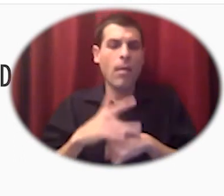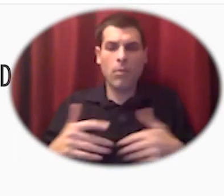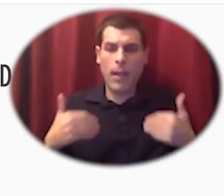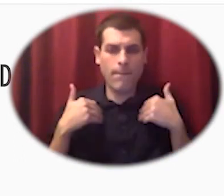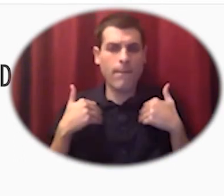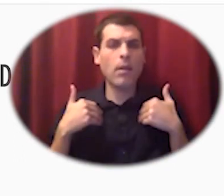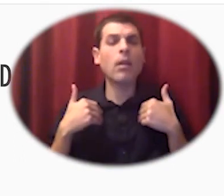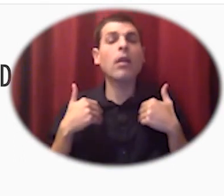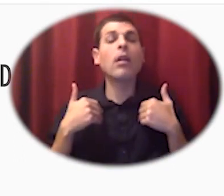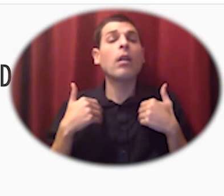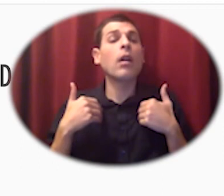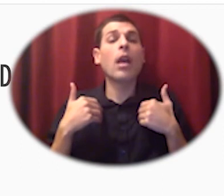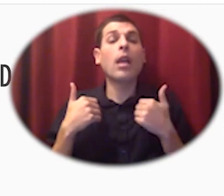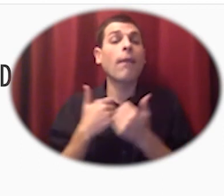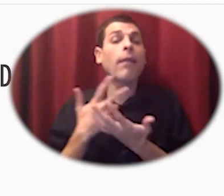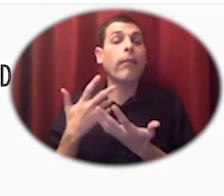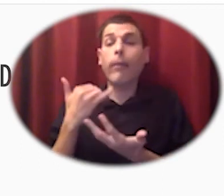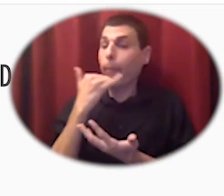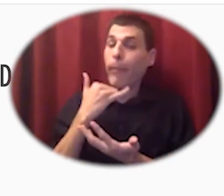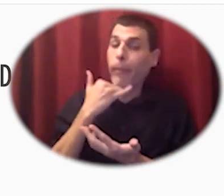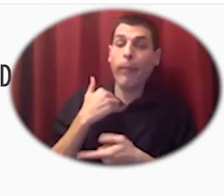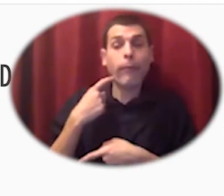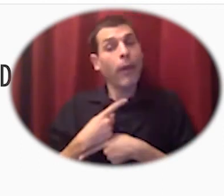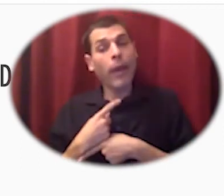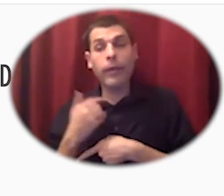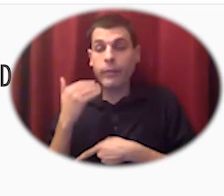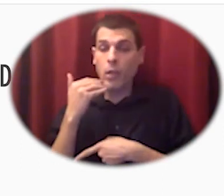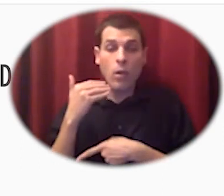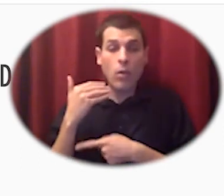what they've learned from the example of even Fannie Lou Hamer's freedom farm cooperative